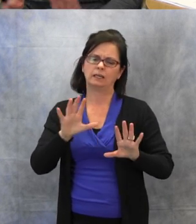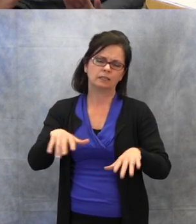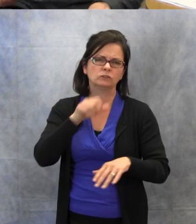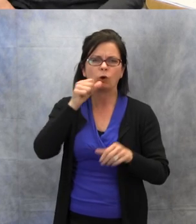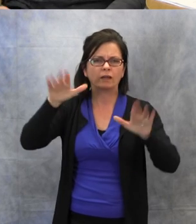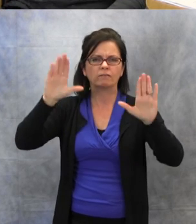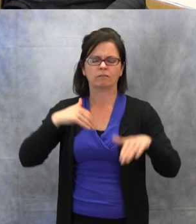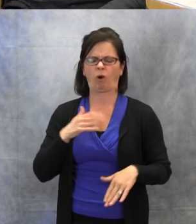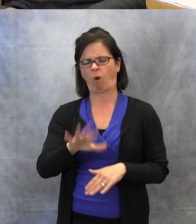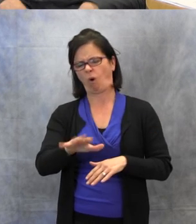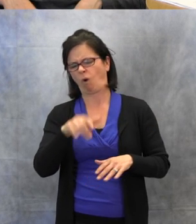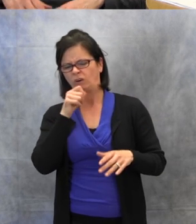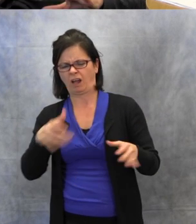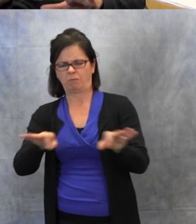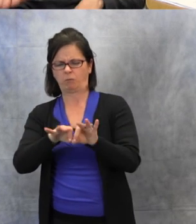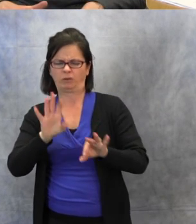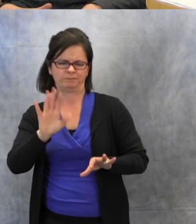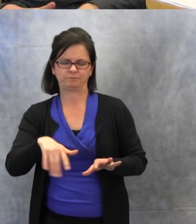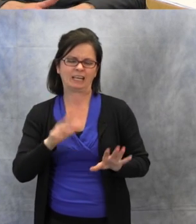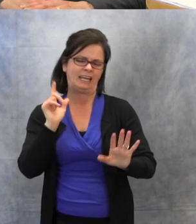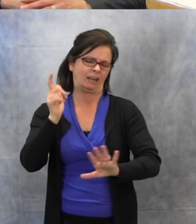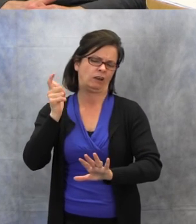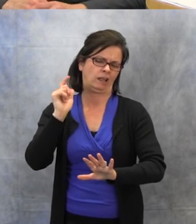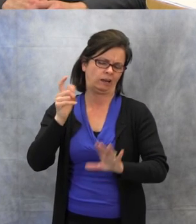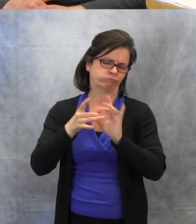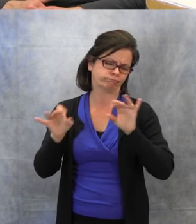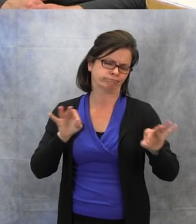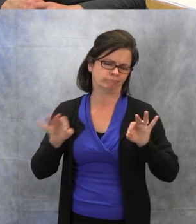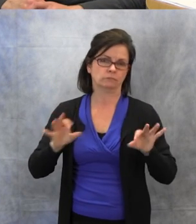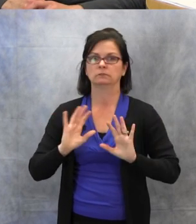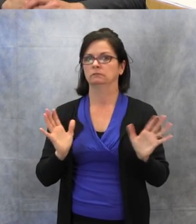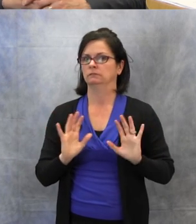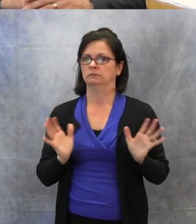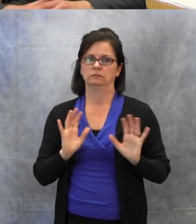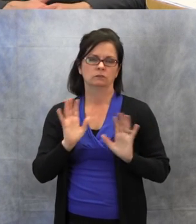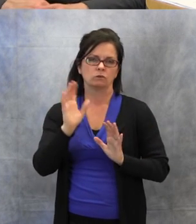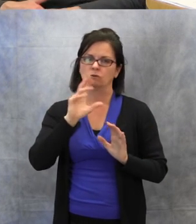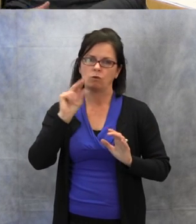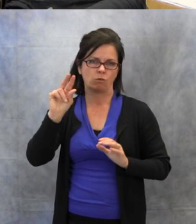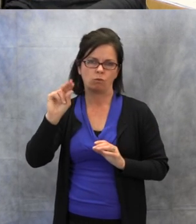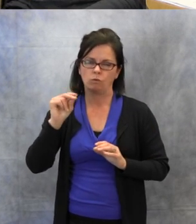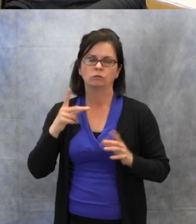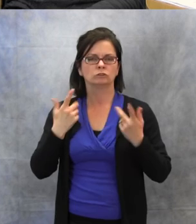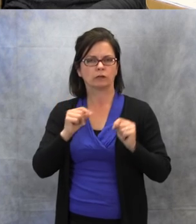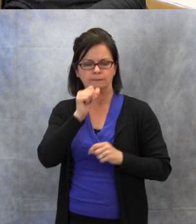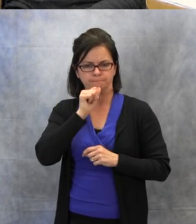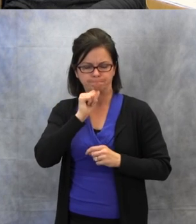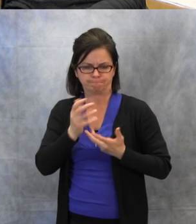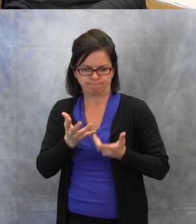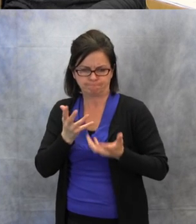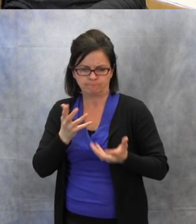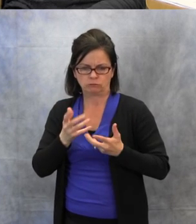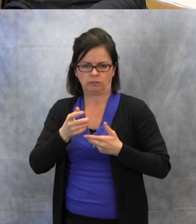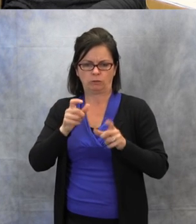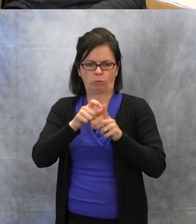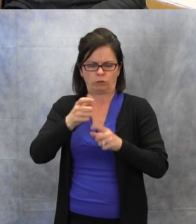"Oh it's not important," or "I'll tell you later." Really, just continue to try and say it in different ways for them to get it.